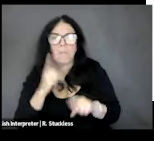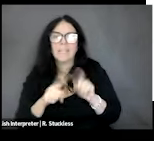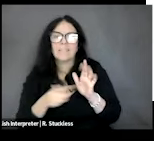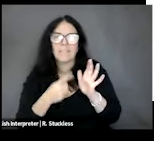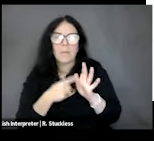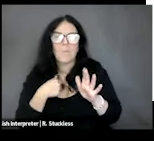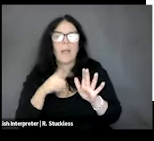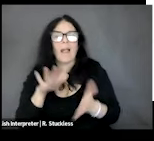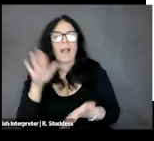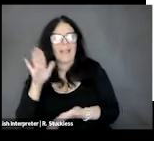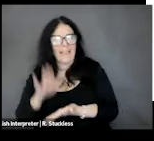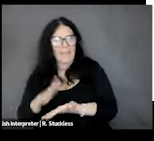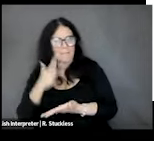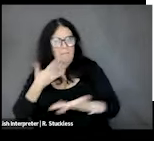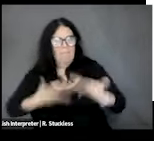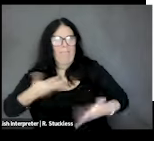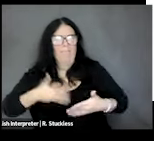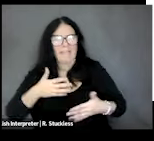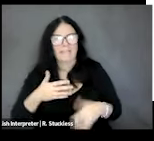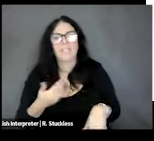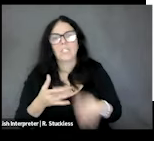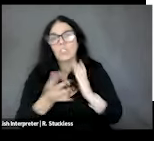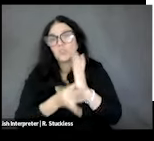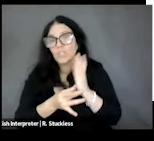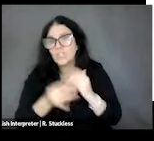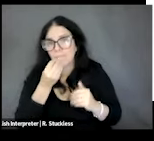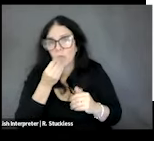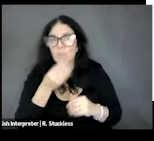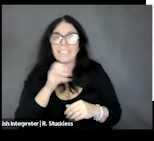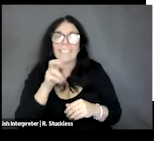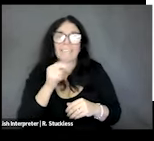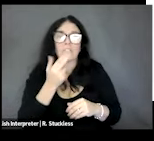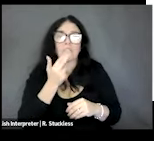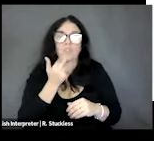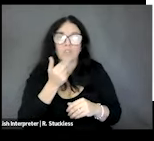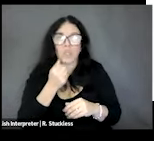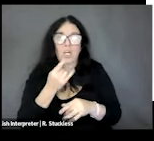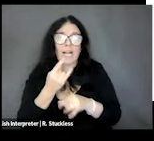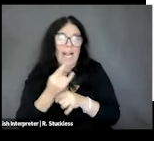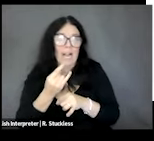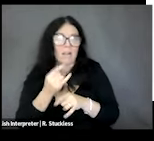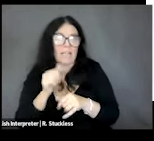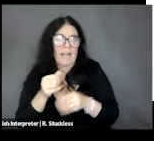to rein it in a little bit. Greasy foods and sugar alcohols can also cause some GI issues.